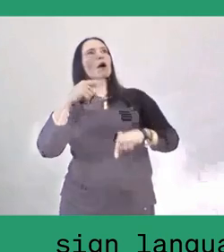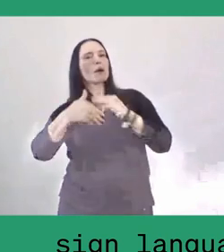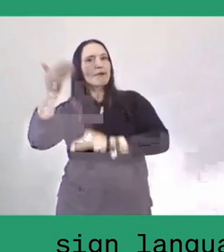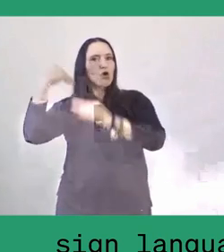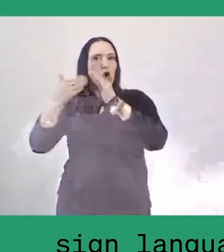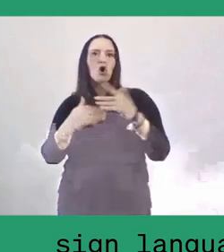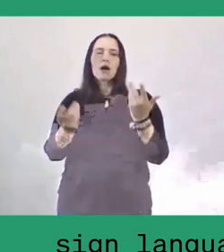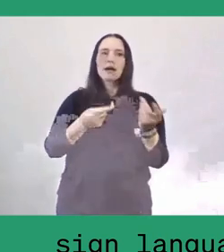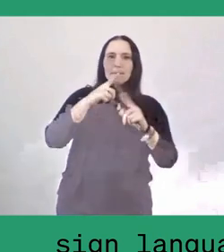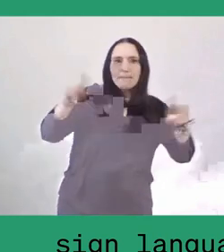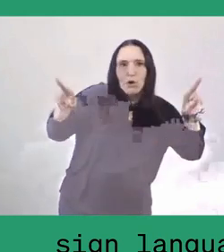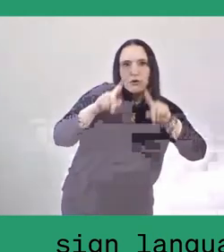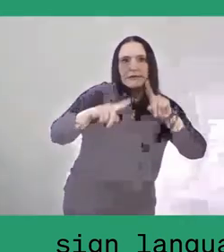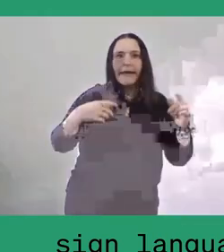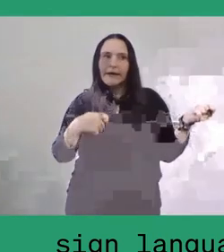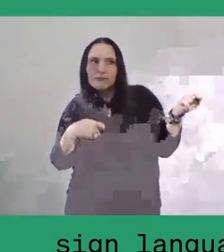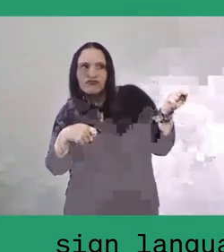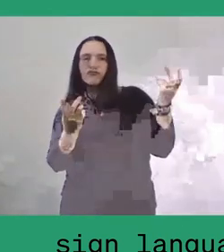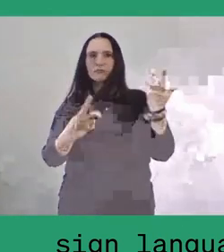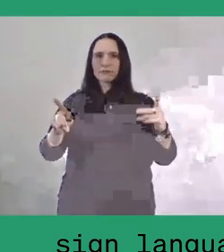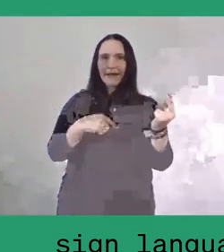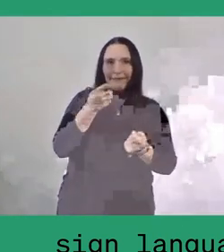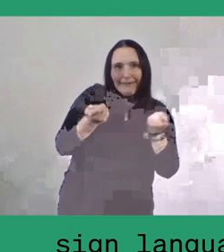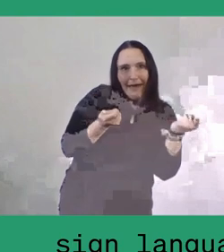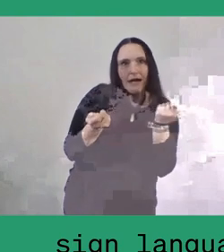and they started to identify local villagers who can remember these things